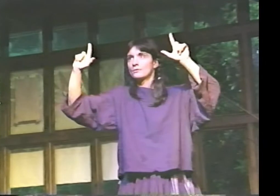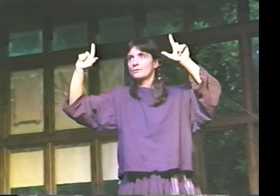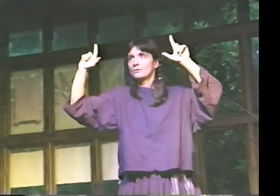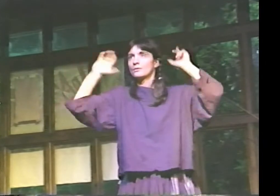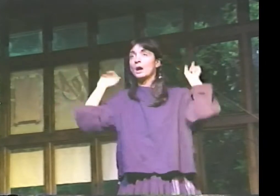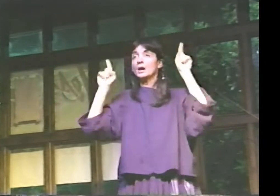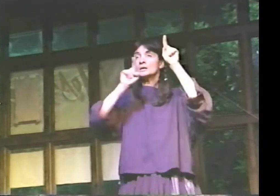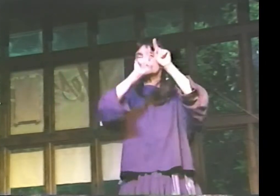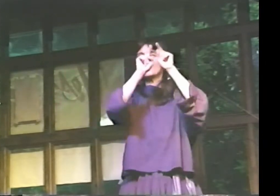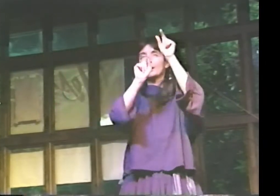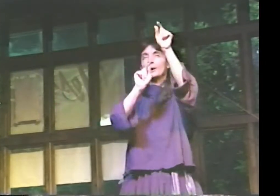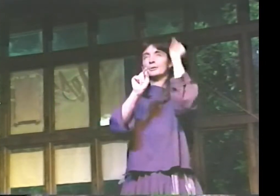"ALIEN."